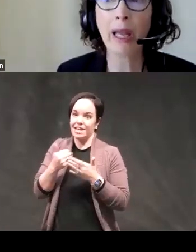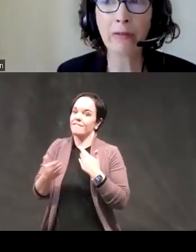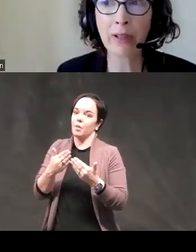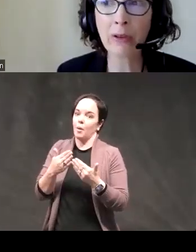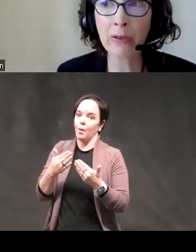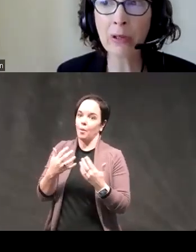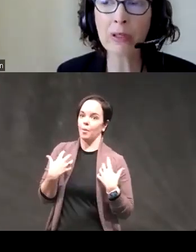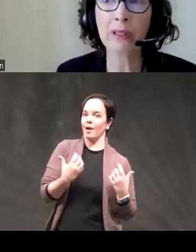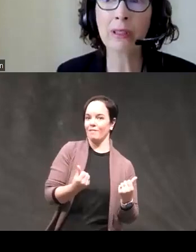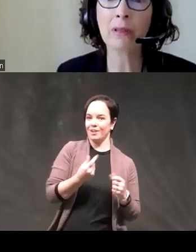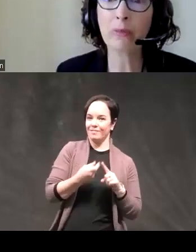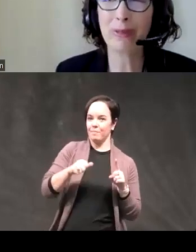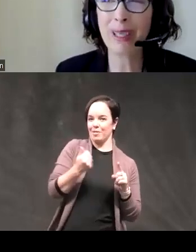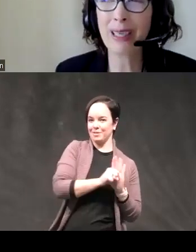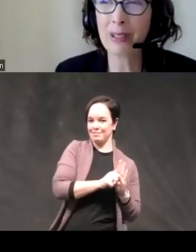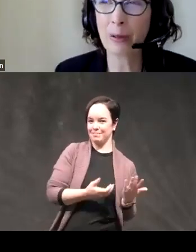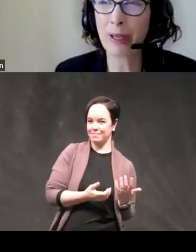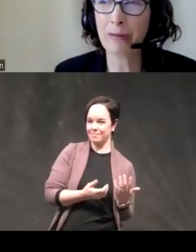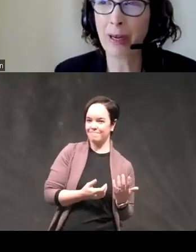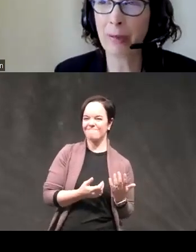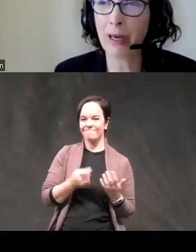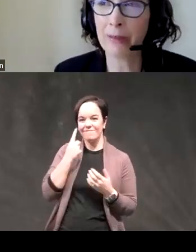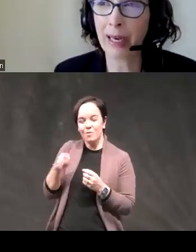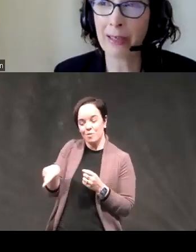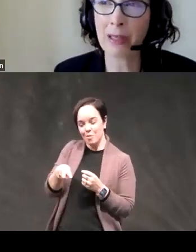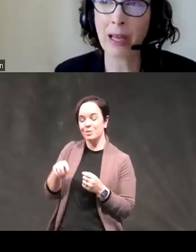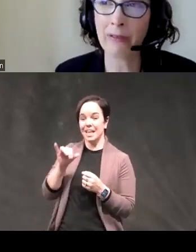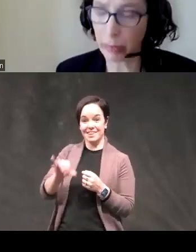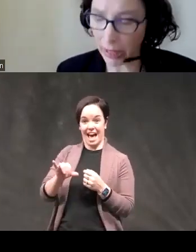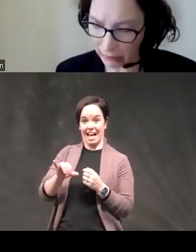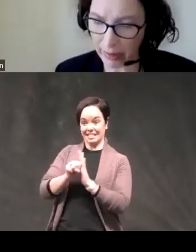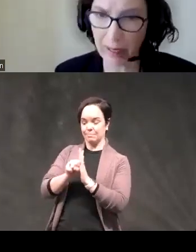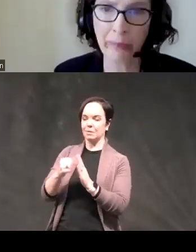and for those folks this is a pretty disturbing phenomenon that has a lot of impact for them